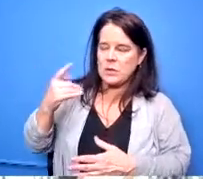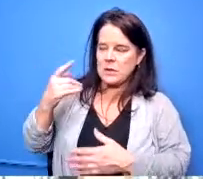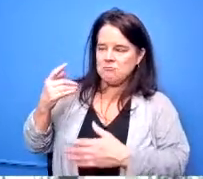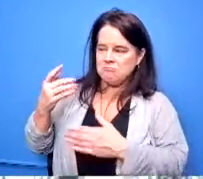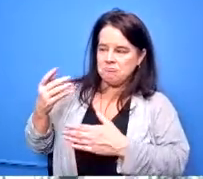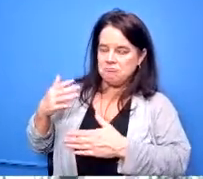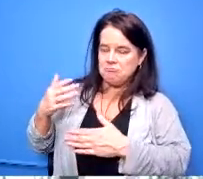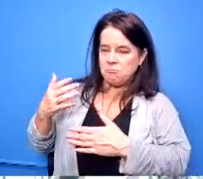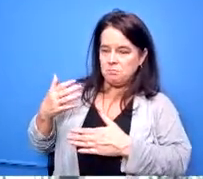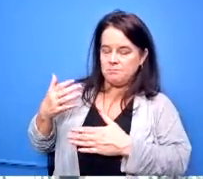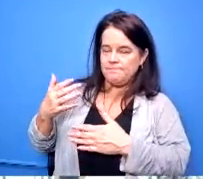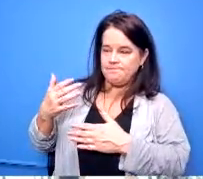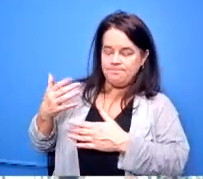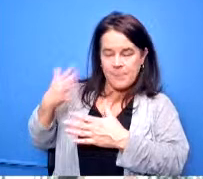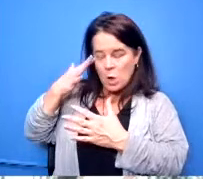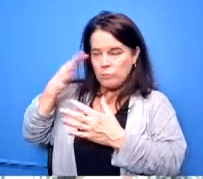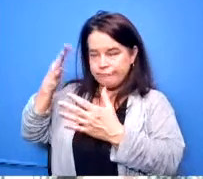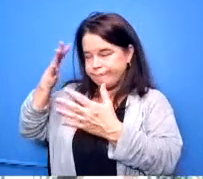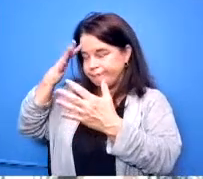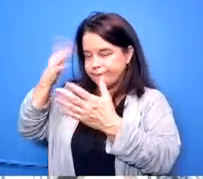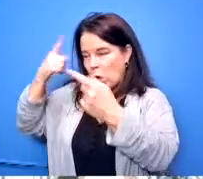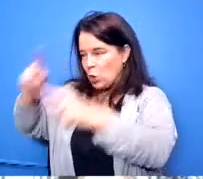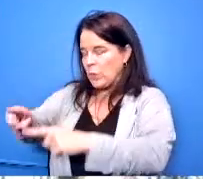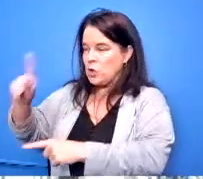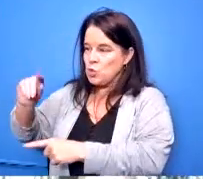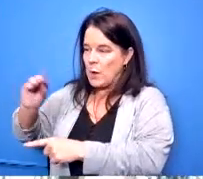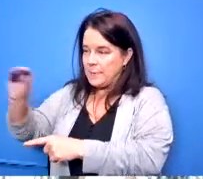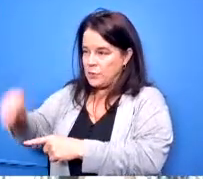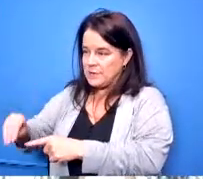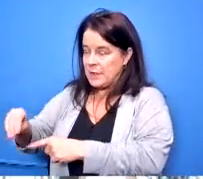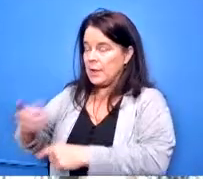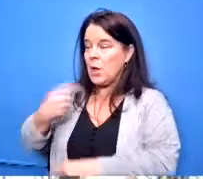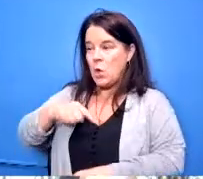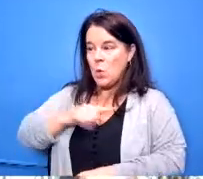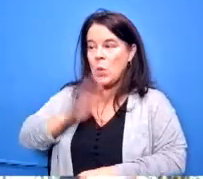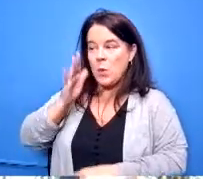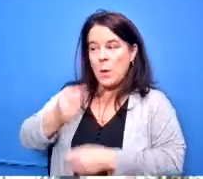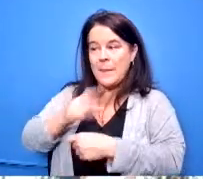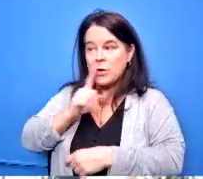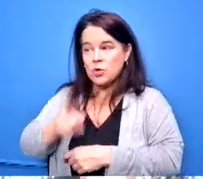of their contract and we're going to hold that to them not only do we take their word for it we